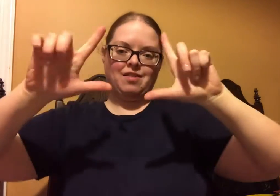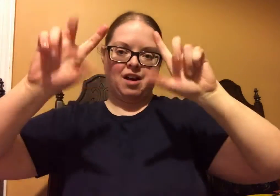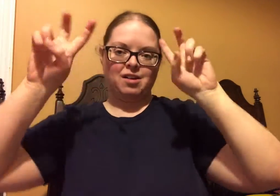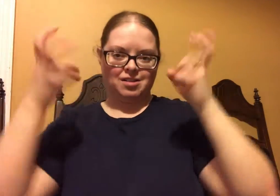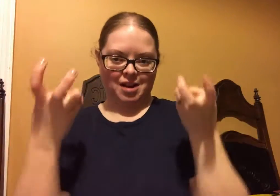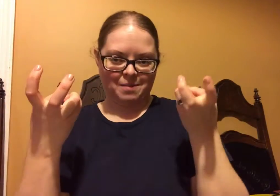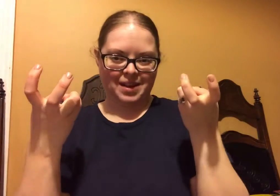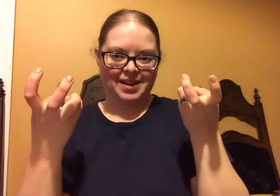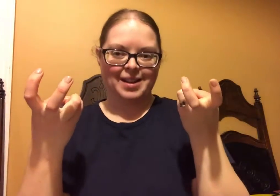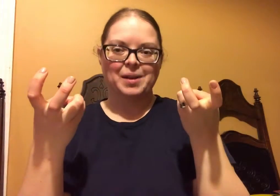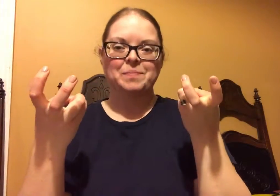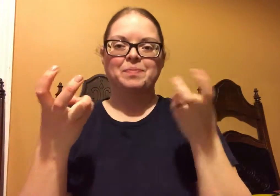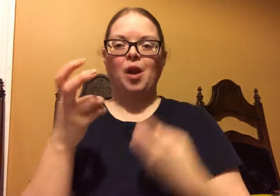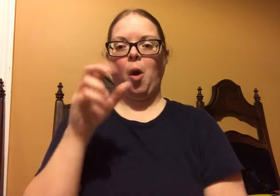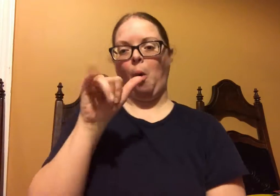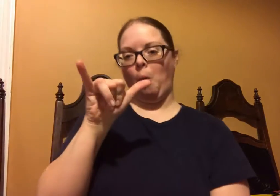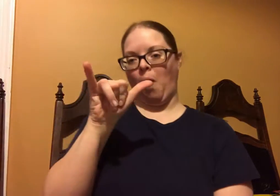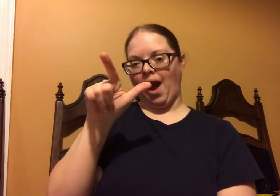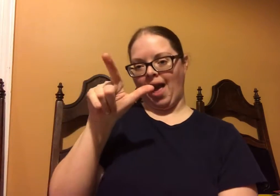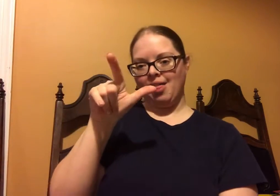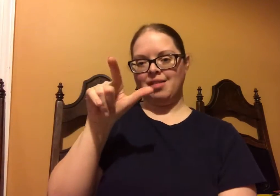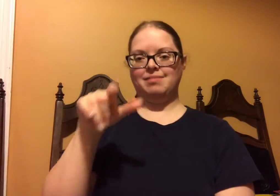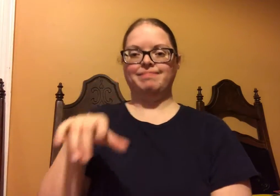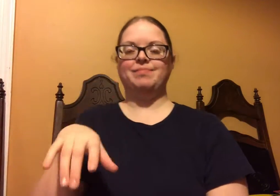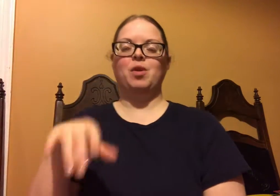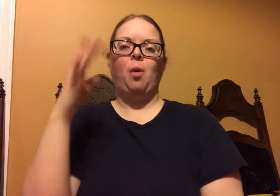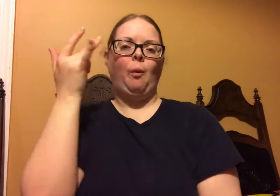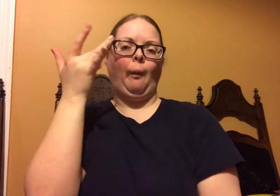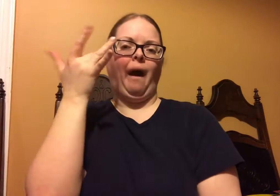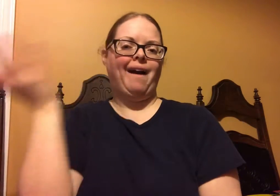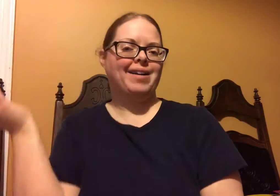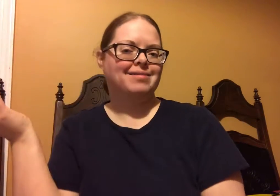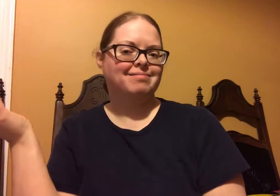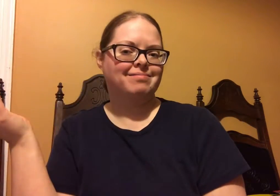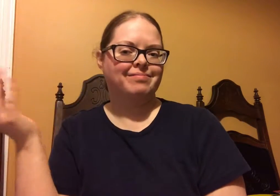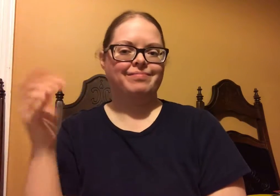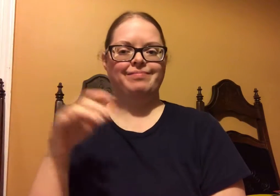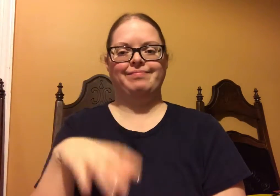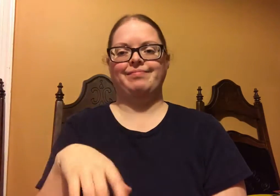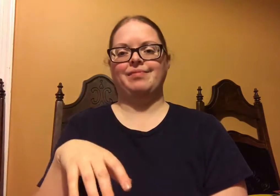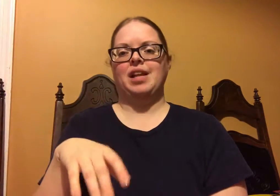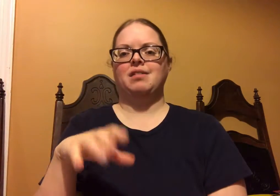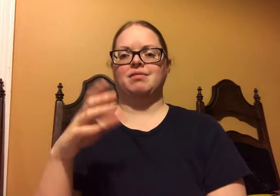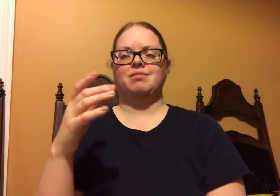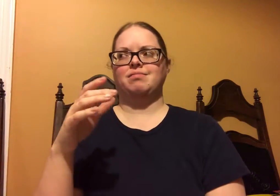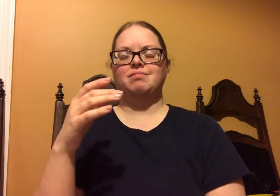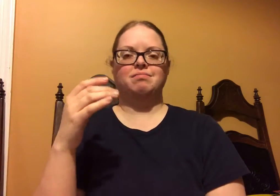Today's vlog topic is Why Young Living.